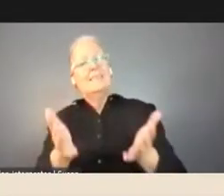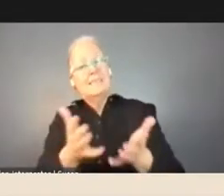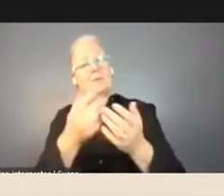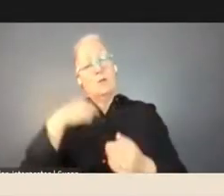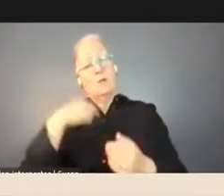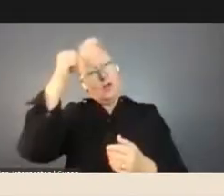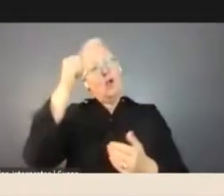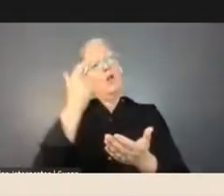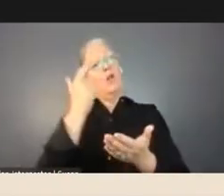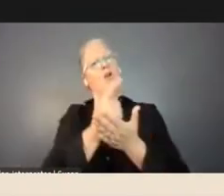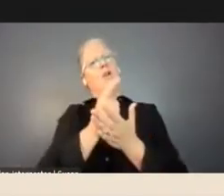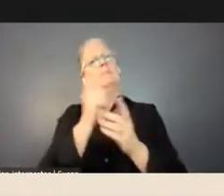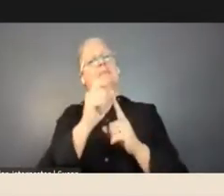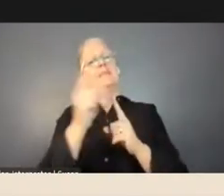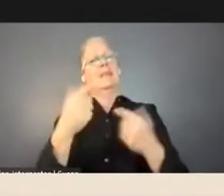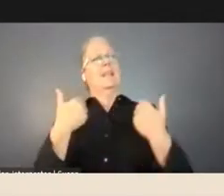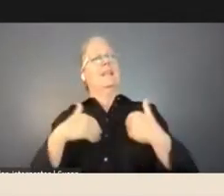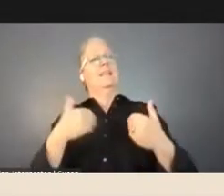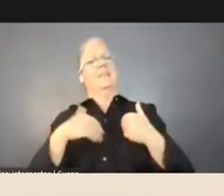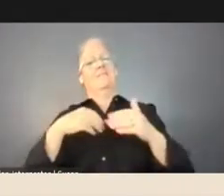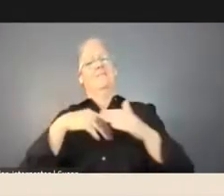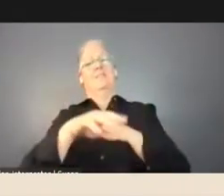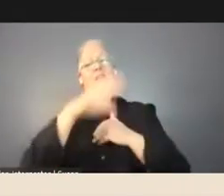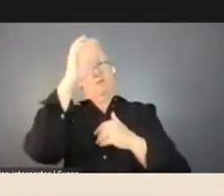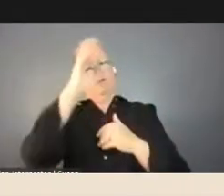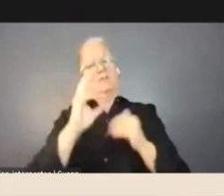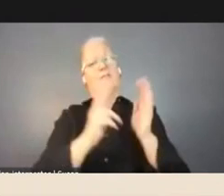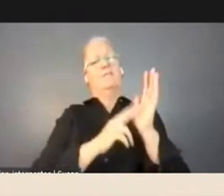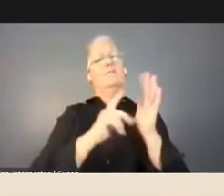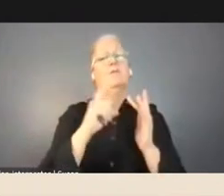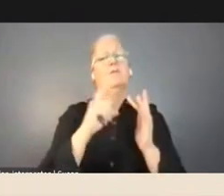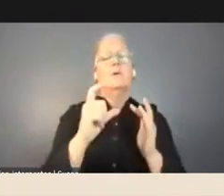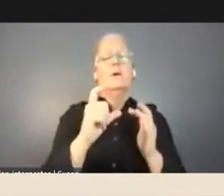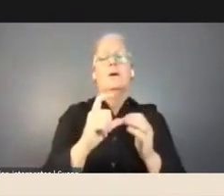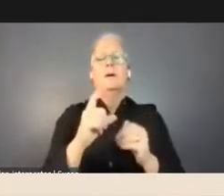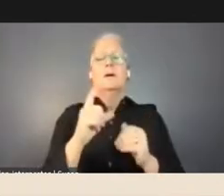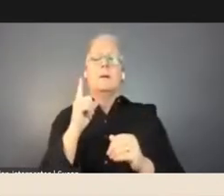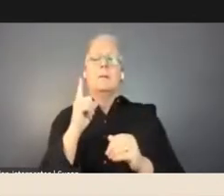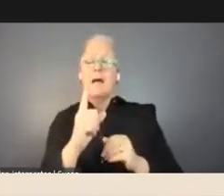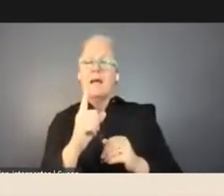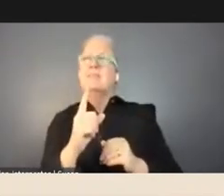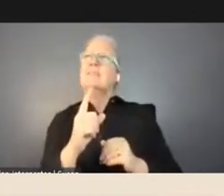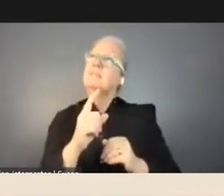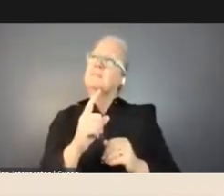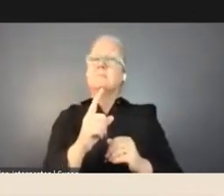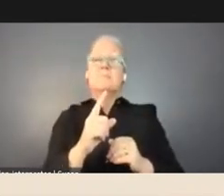in regional Victoria, but our experience has been that the success rates and application rates